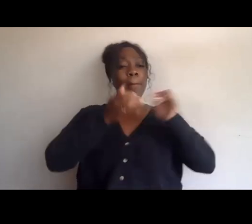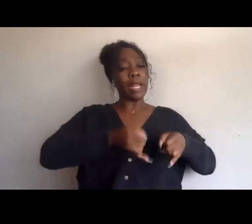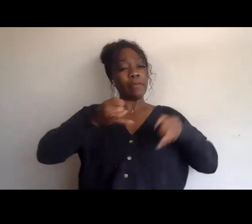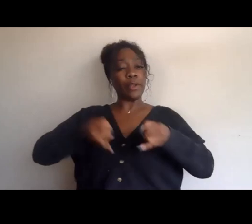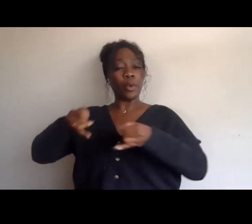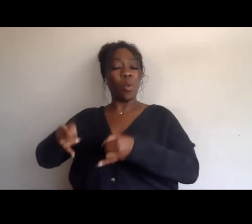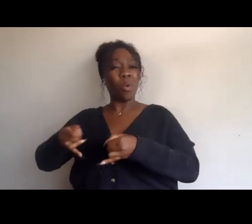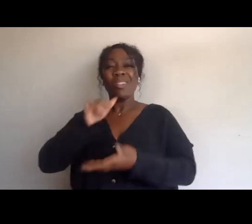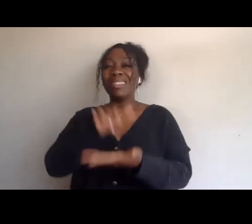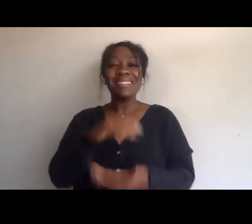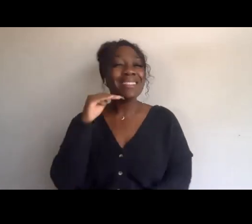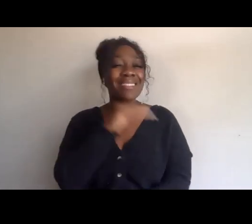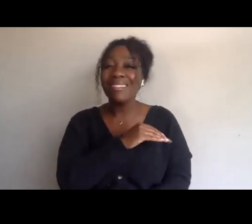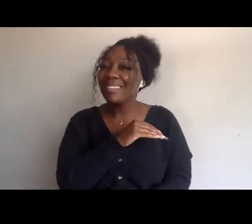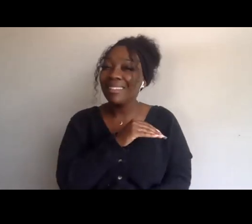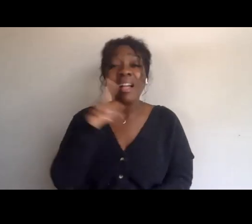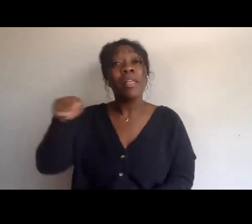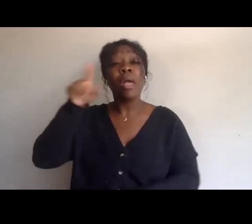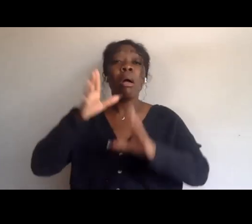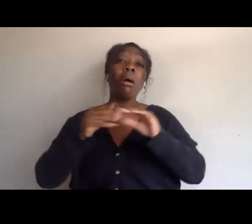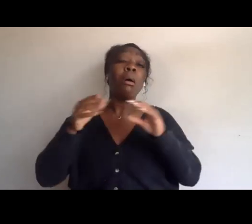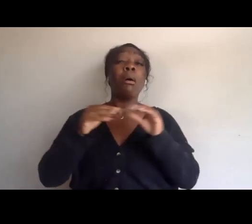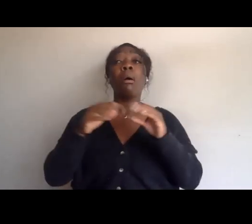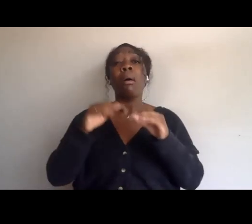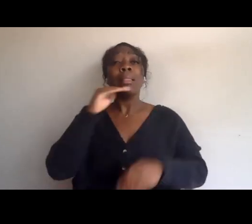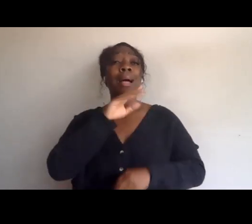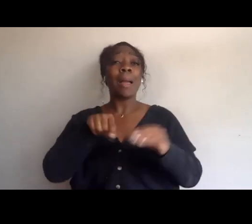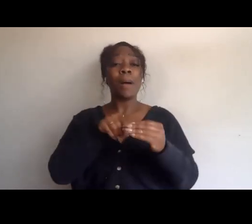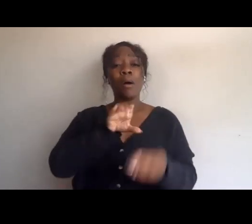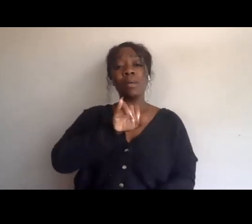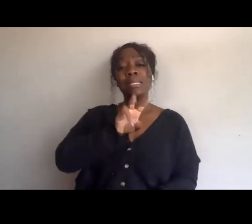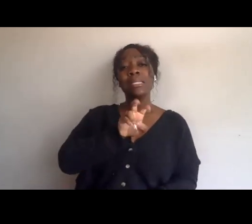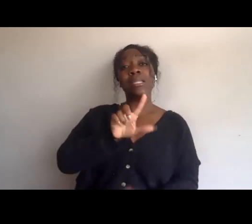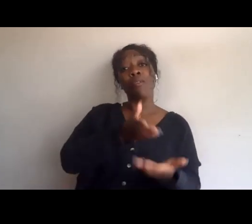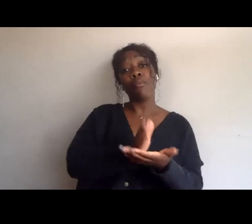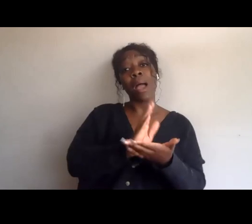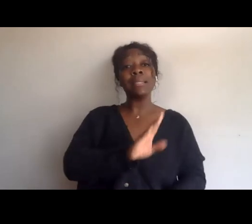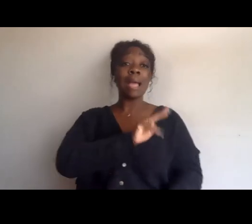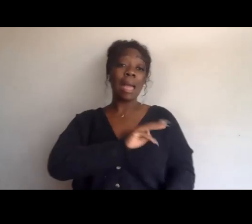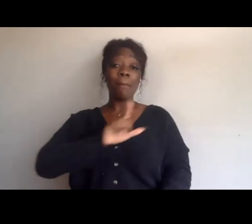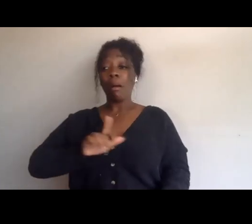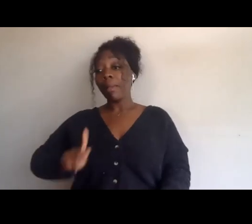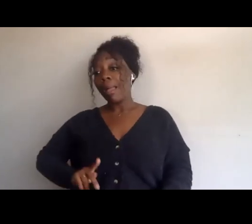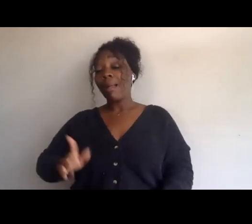about civil rights and Martin Luther King, right? And, you know, Martin Luther King came down,